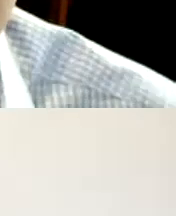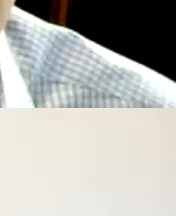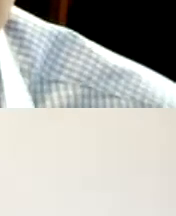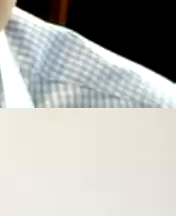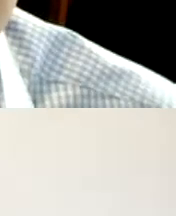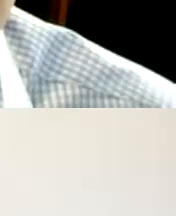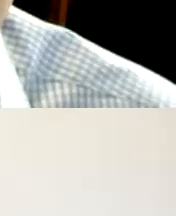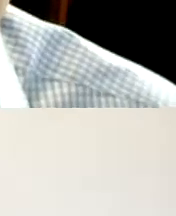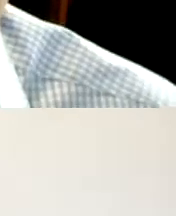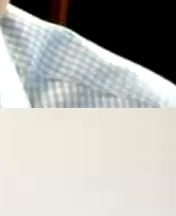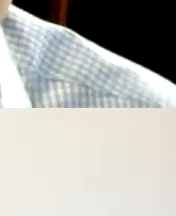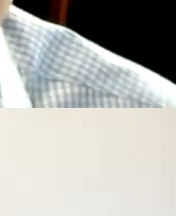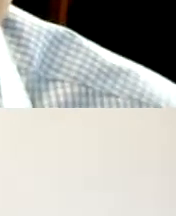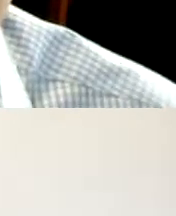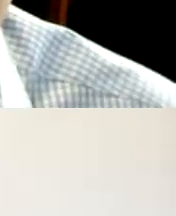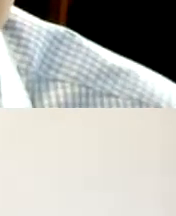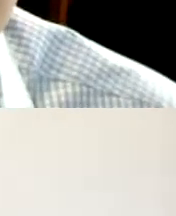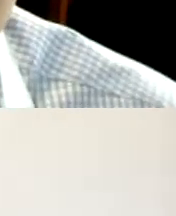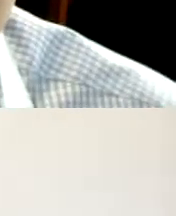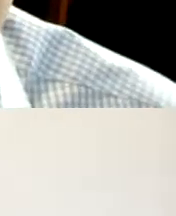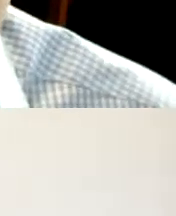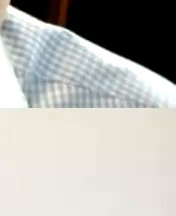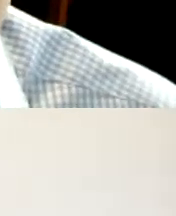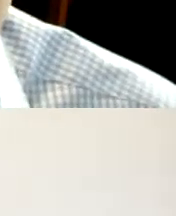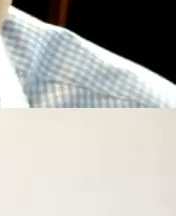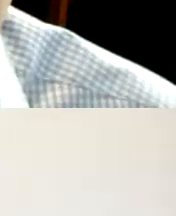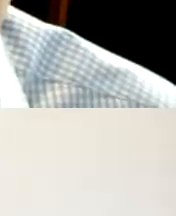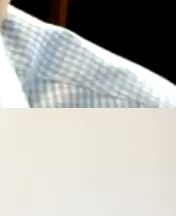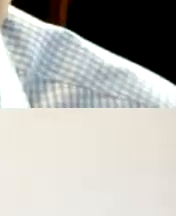you would like to listen and then touch done on the top right corner if you have any issues with